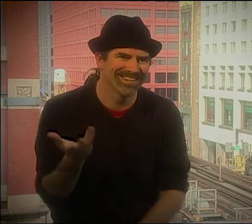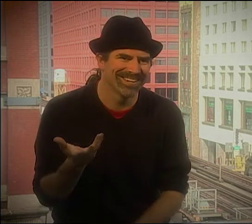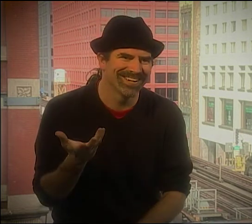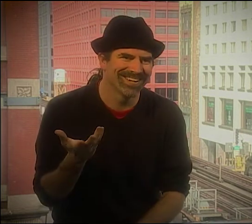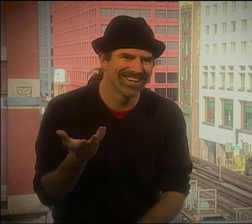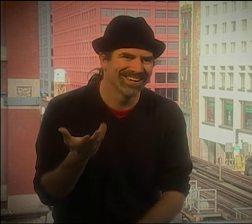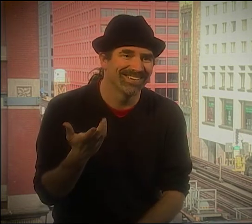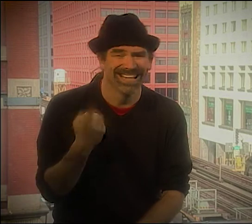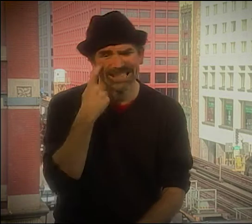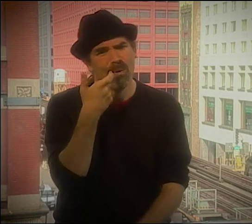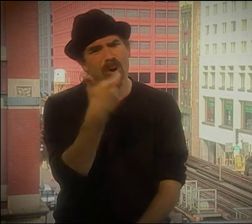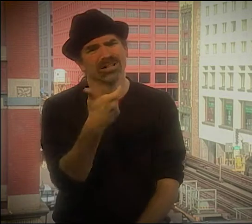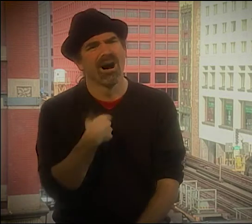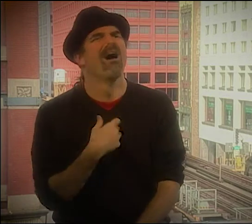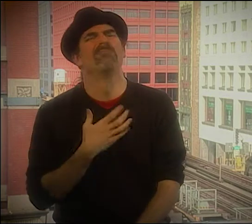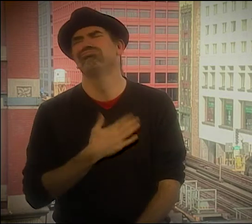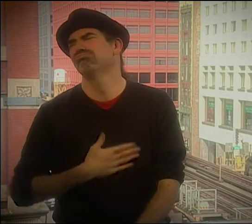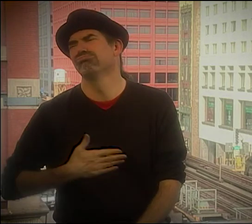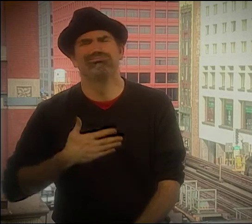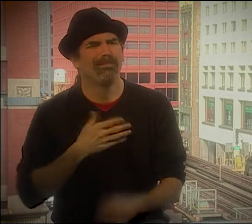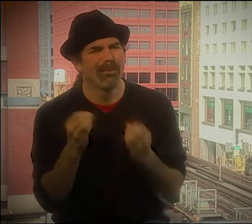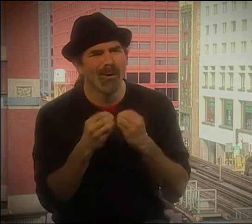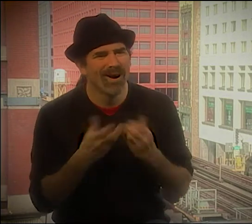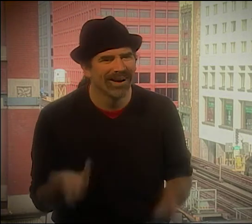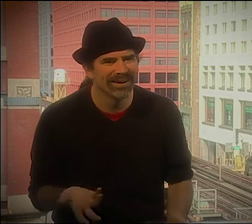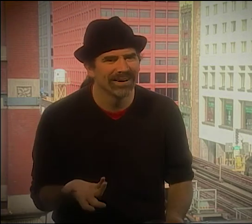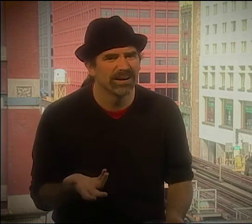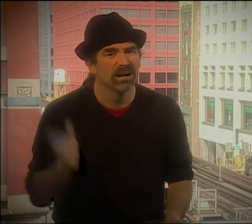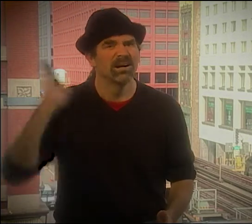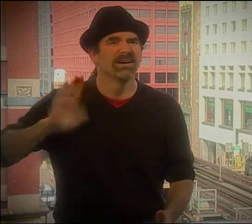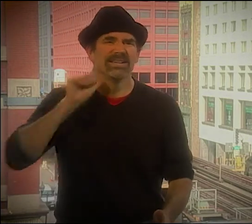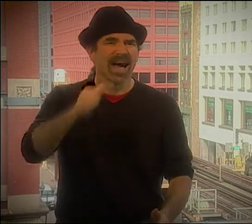YOU KNOW, GROWING UP, SO IT DIDN'T RESONATE WITH ME.